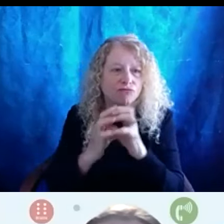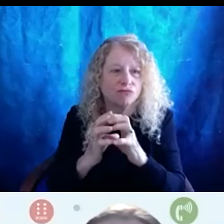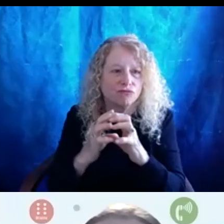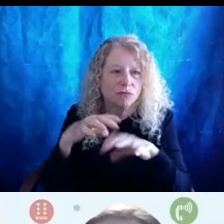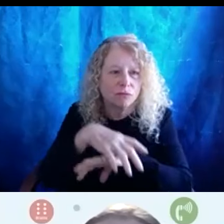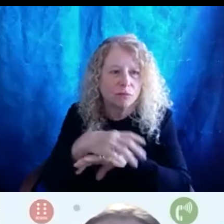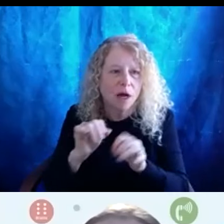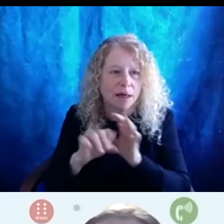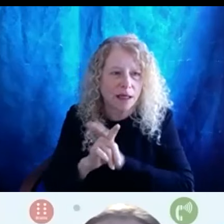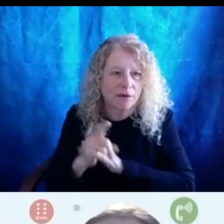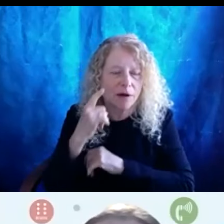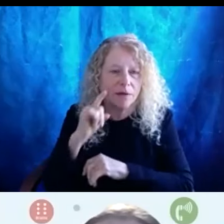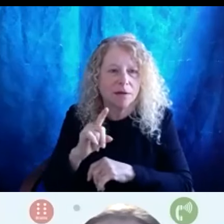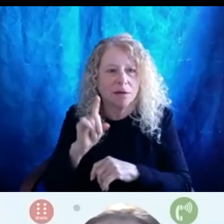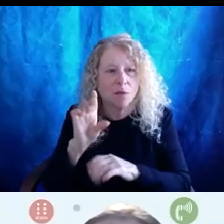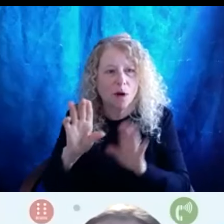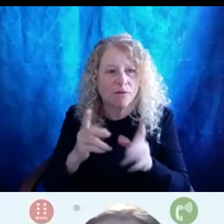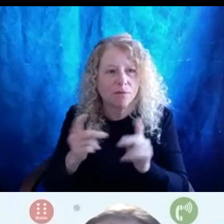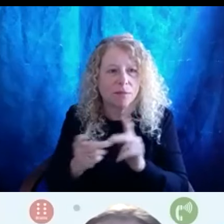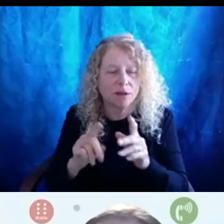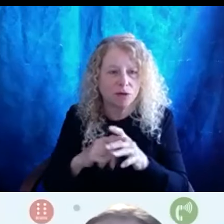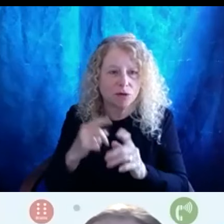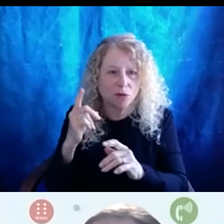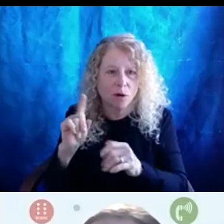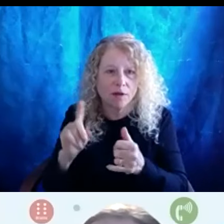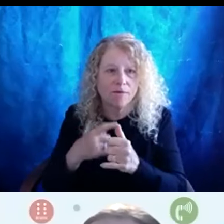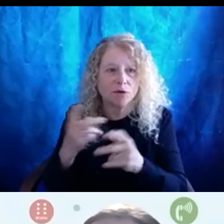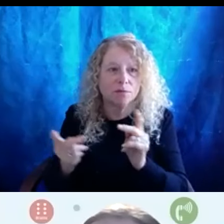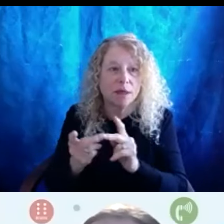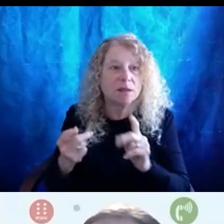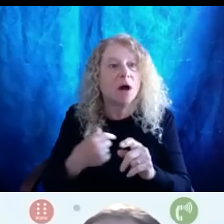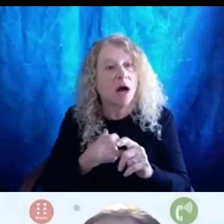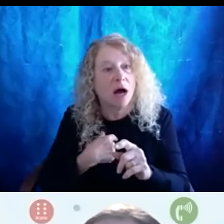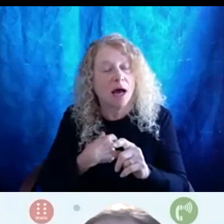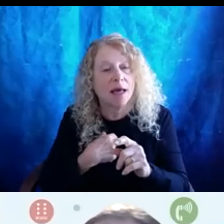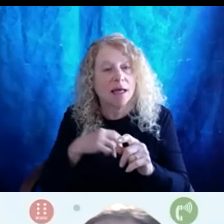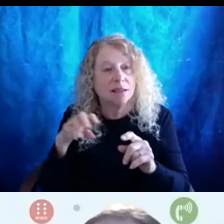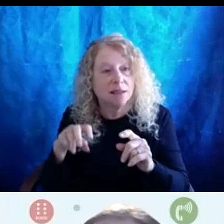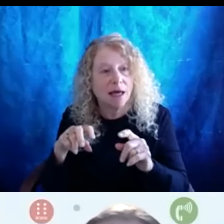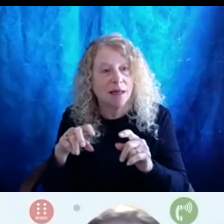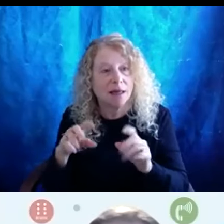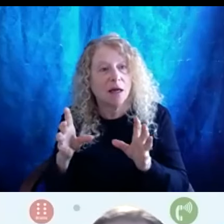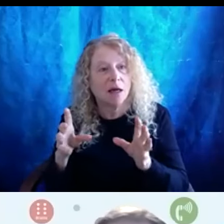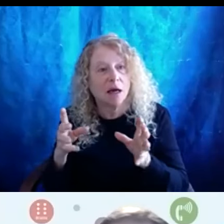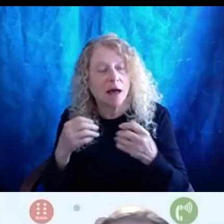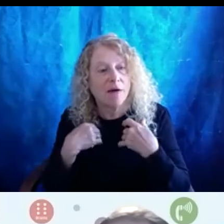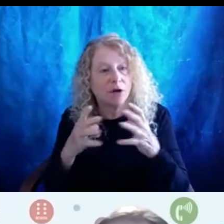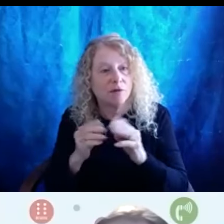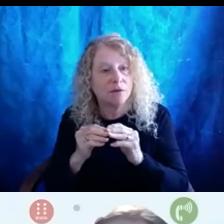It was one of the very first places that I sat in a conference that the PDX Disability Justice Collective put